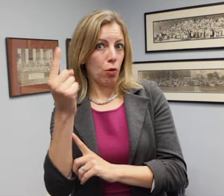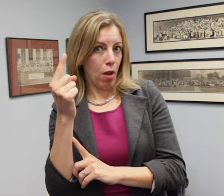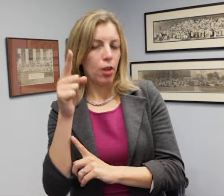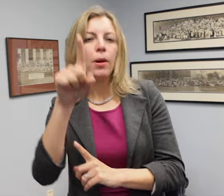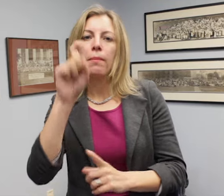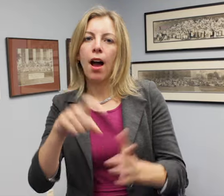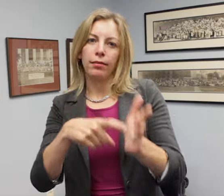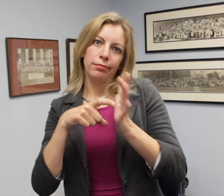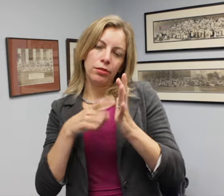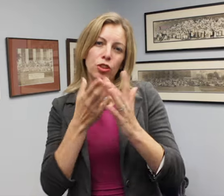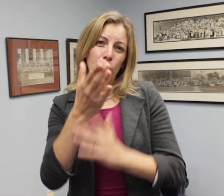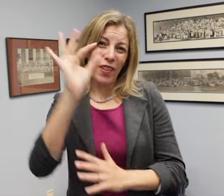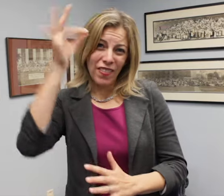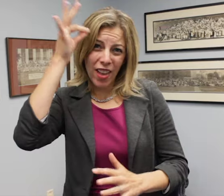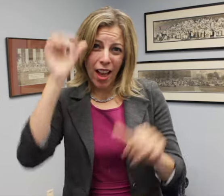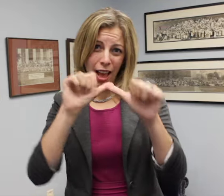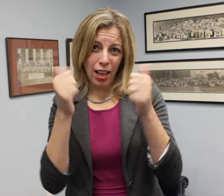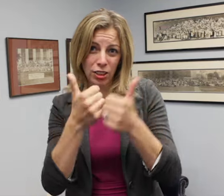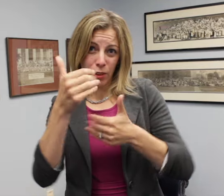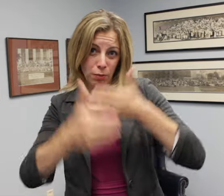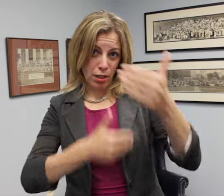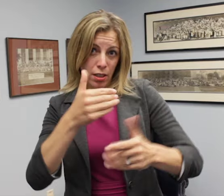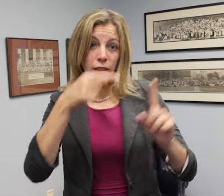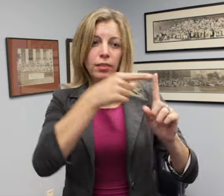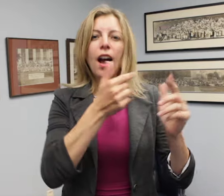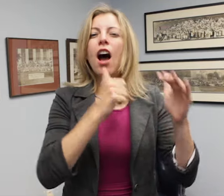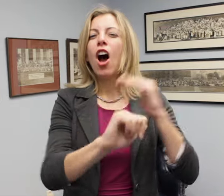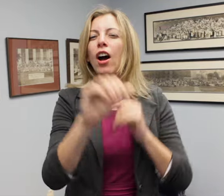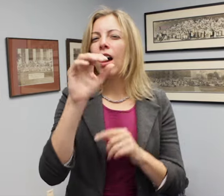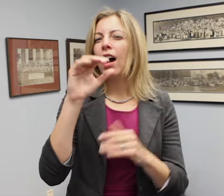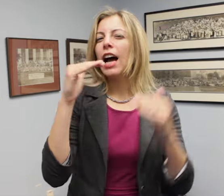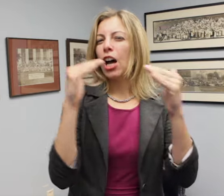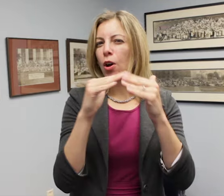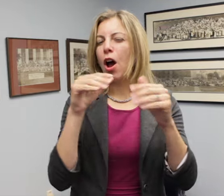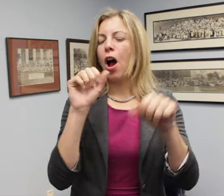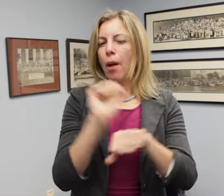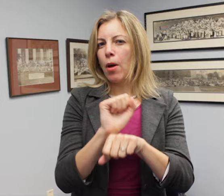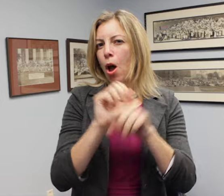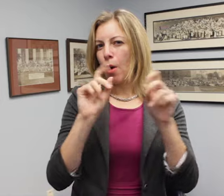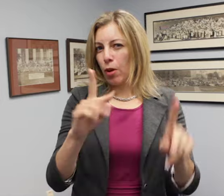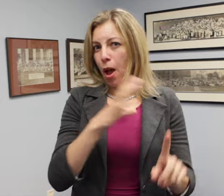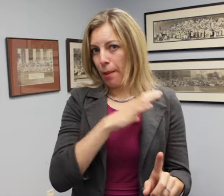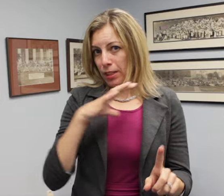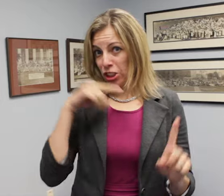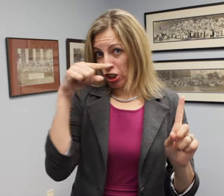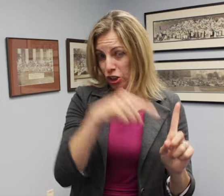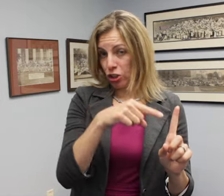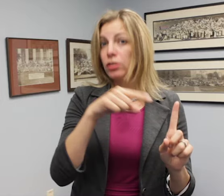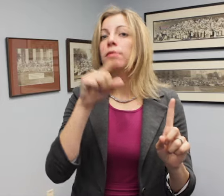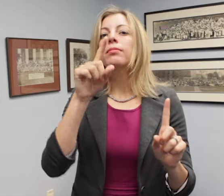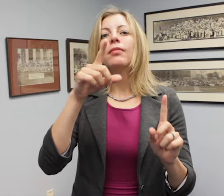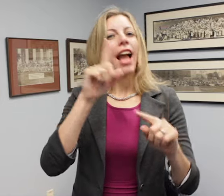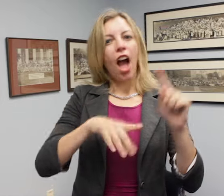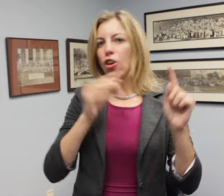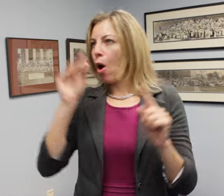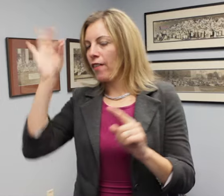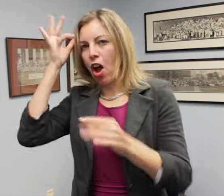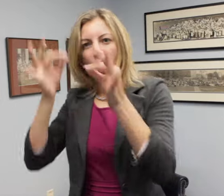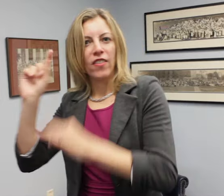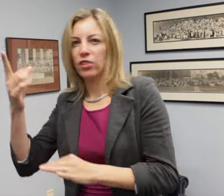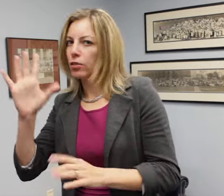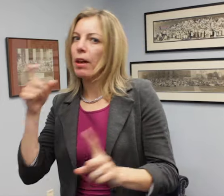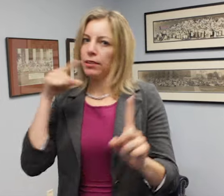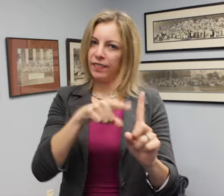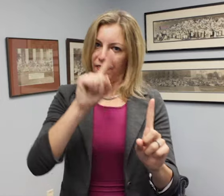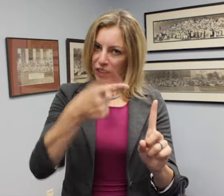you must first file a complaint with the Equal Employment Opportunity Commission (EEOC).